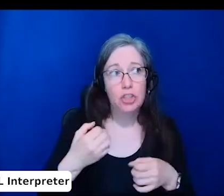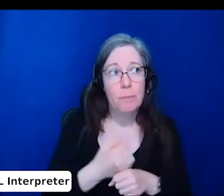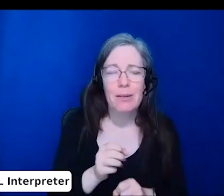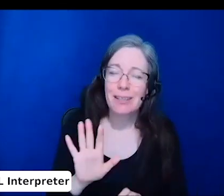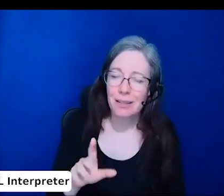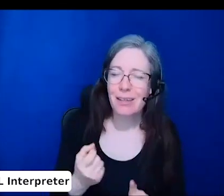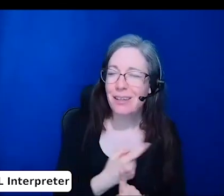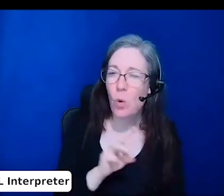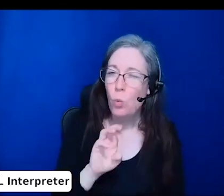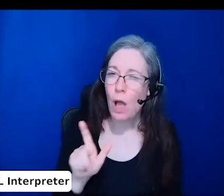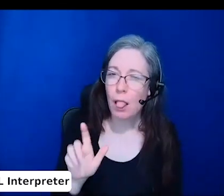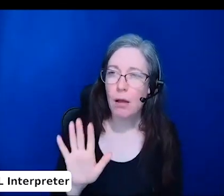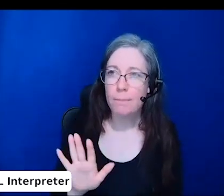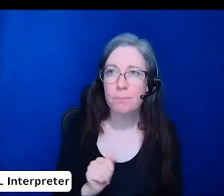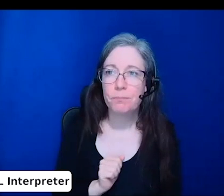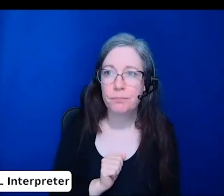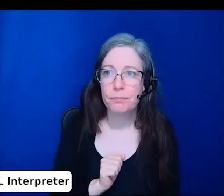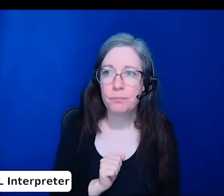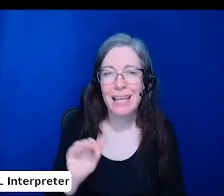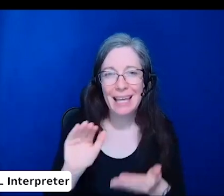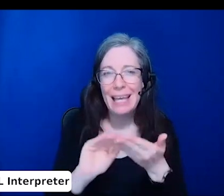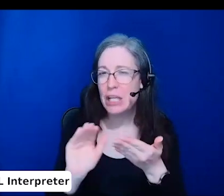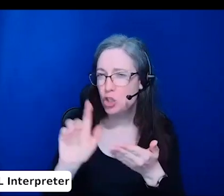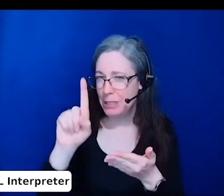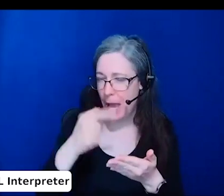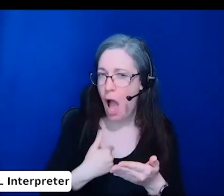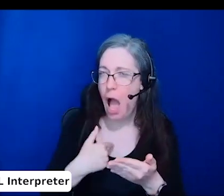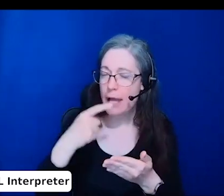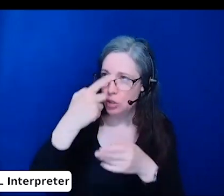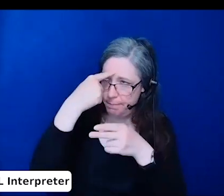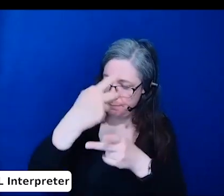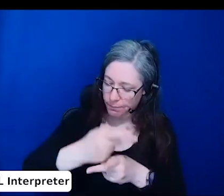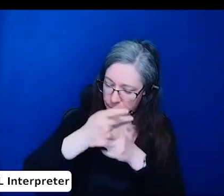I want to be -- I want to choose my words carefully here.